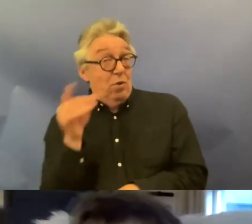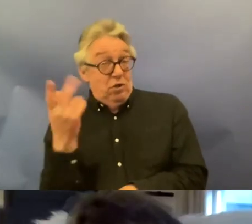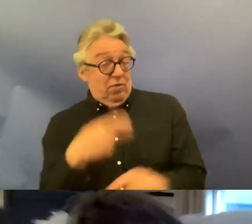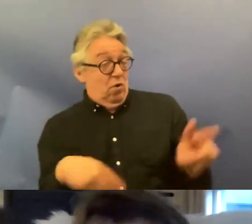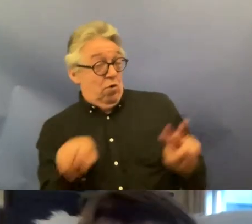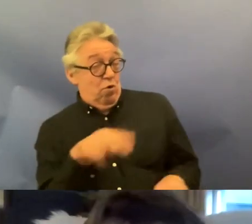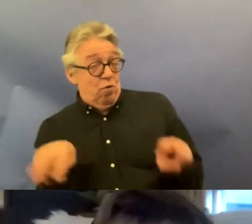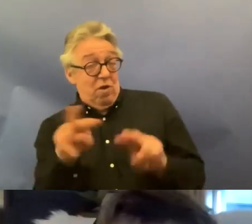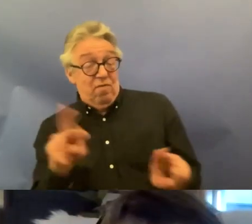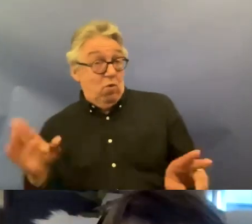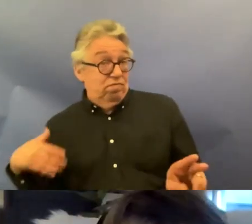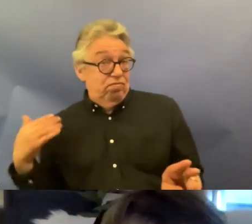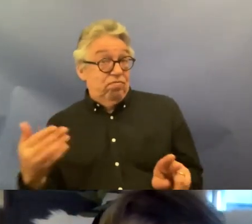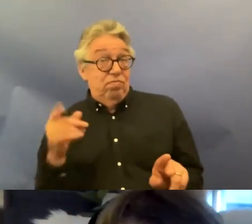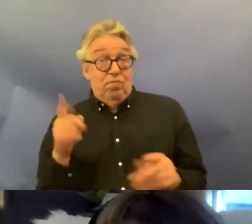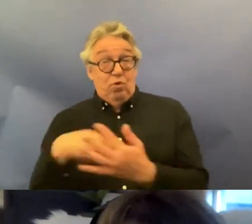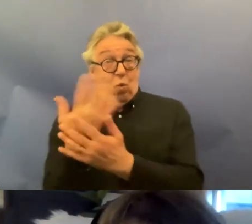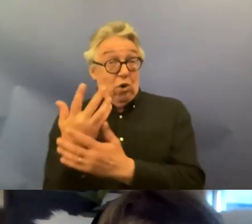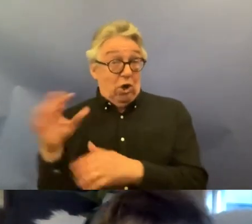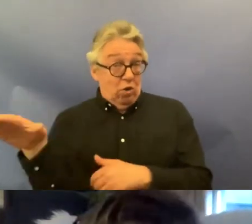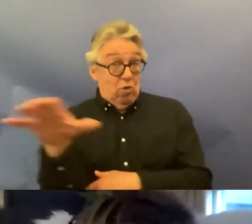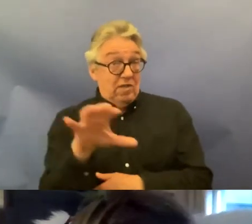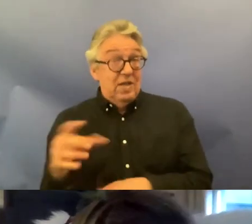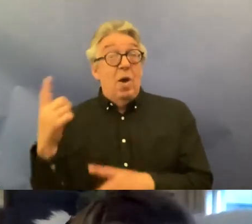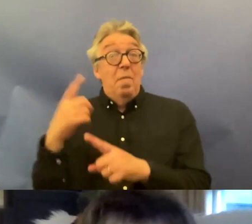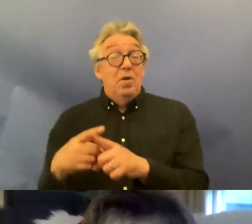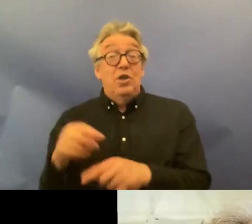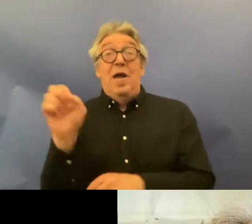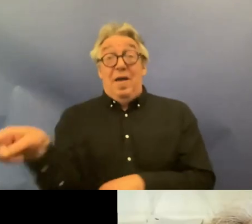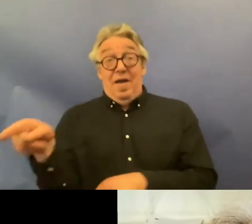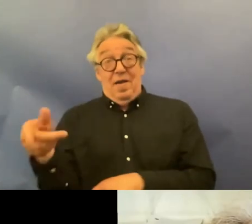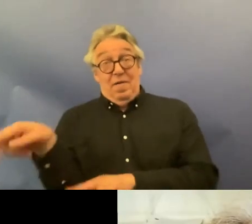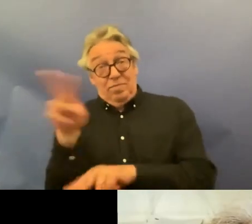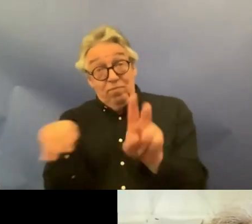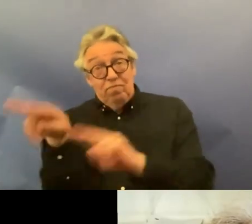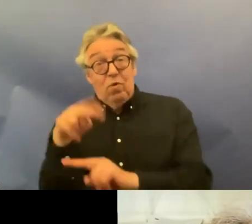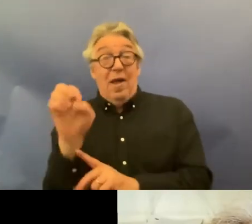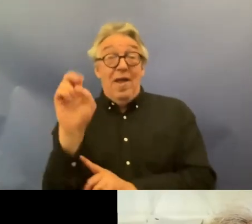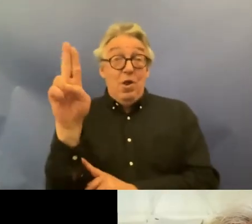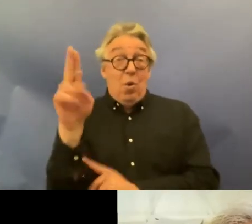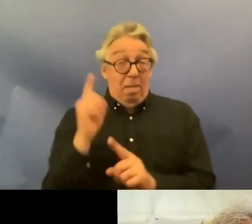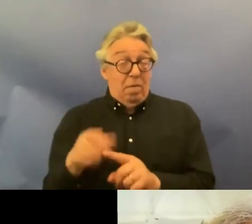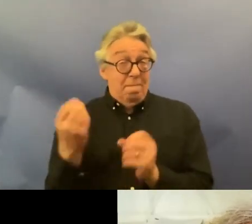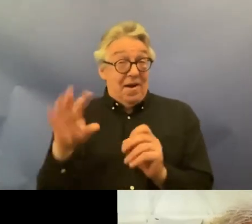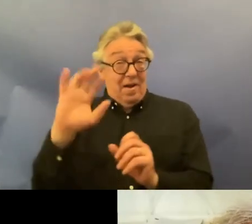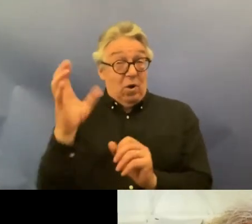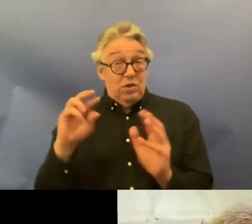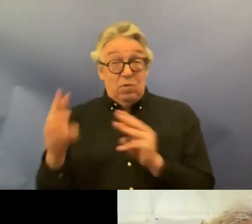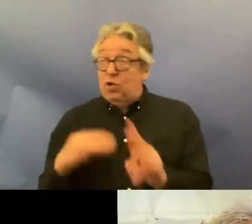in the past and future Nordic countries but also the European Union and many countries around the world so Markus we're really interested in your view